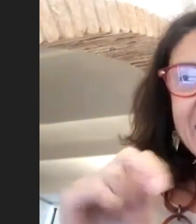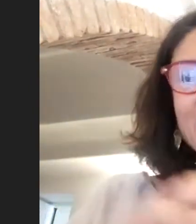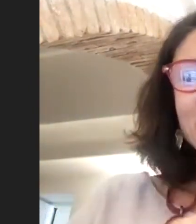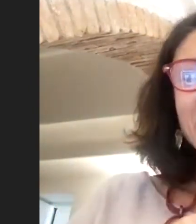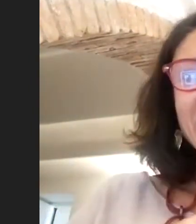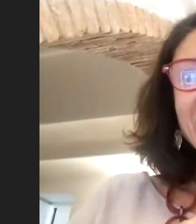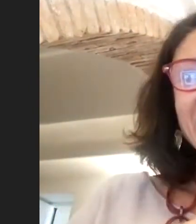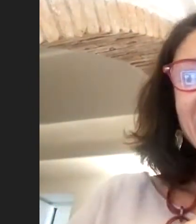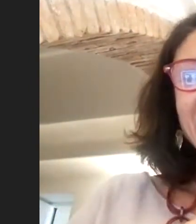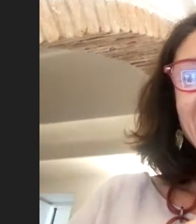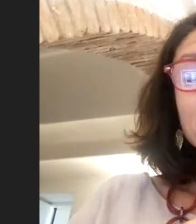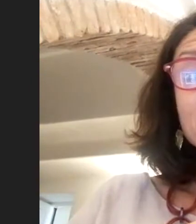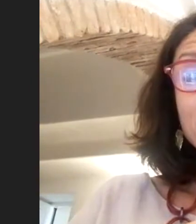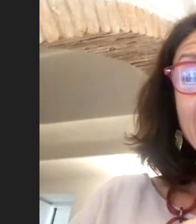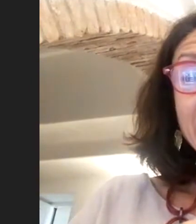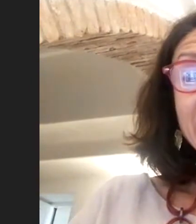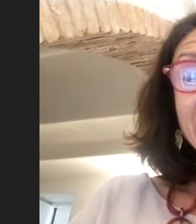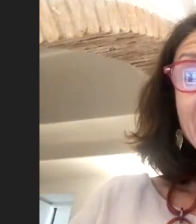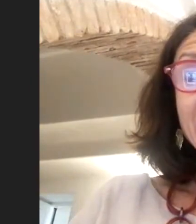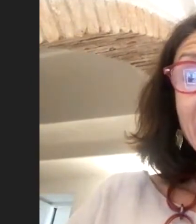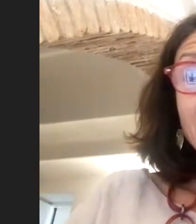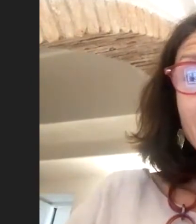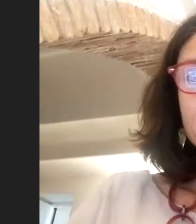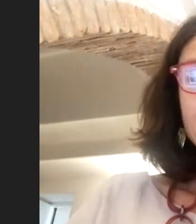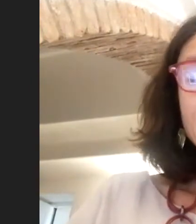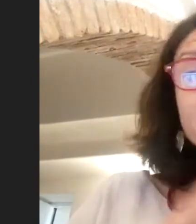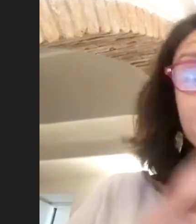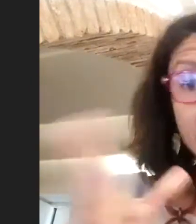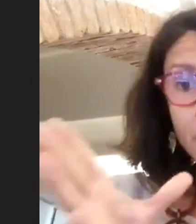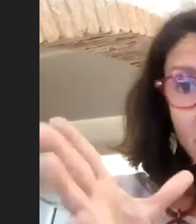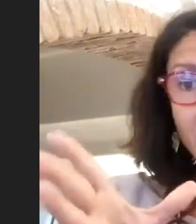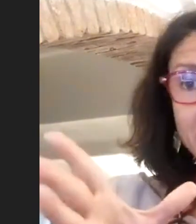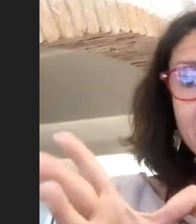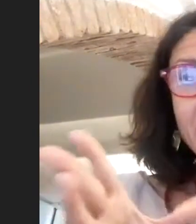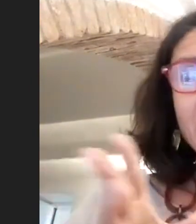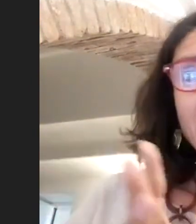So, it was really interesting for us